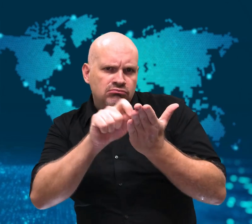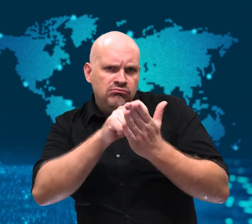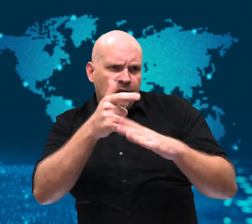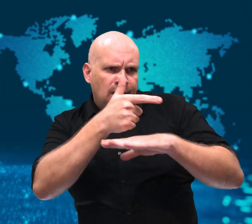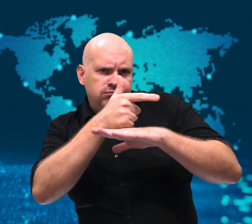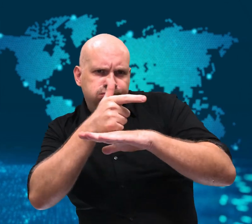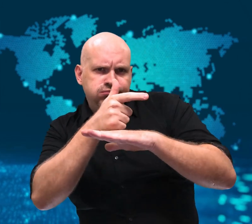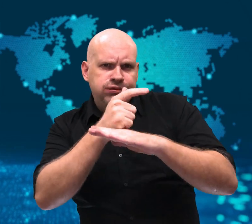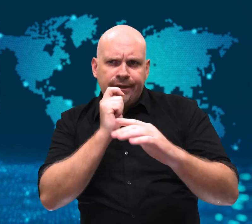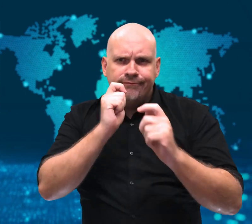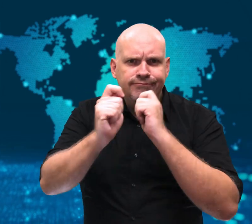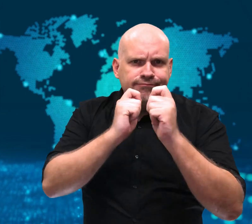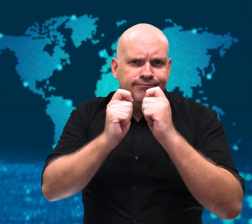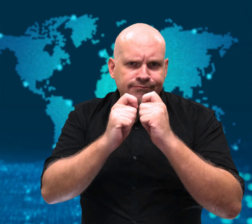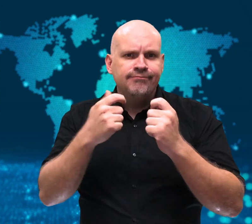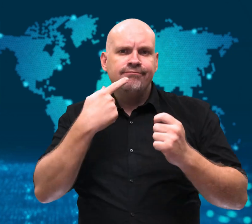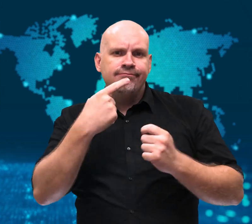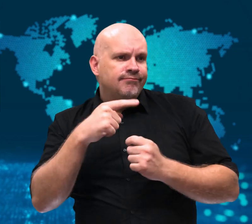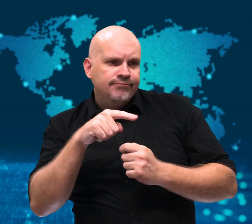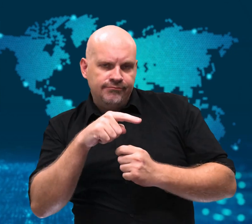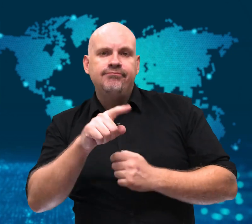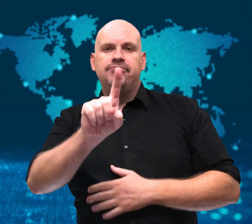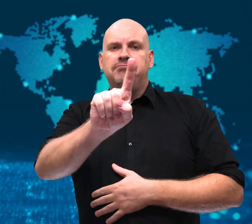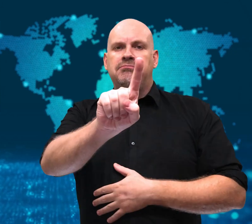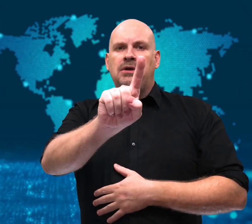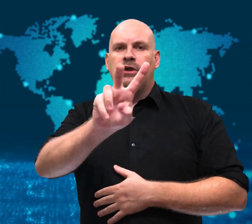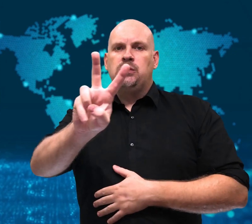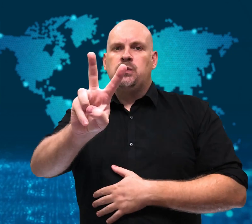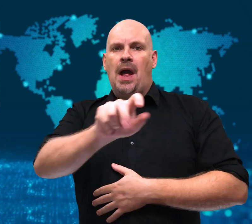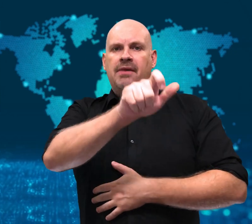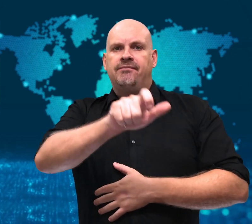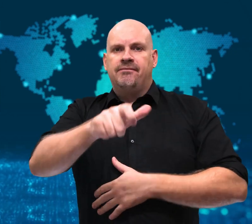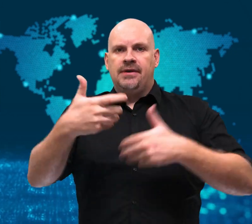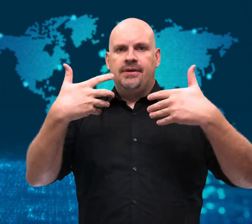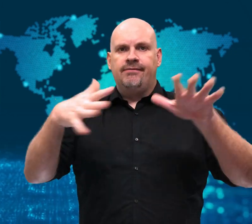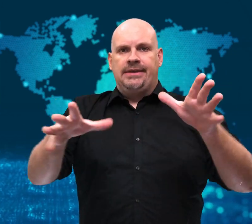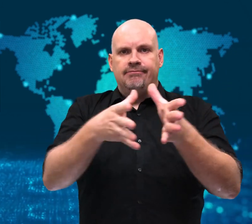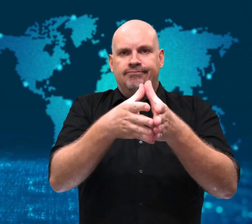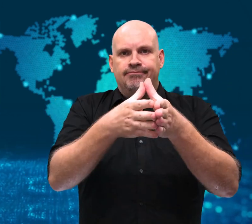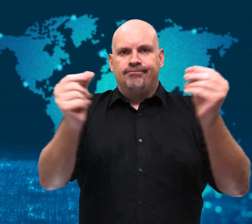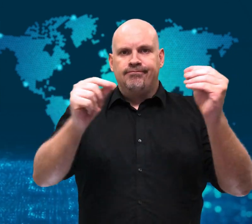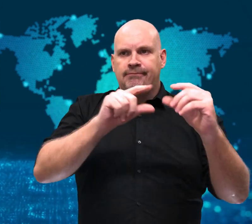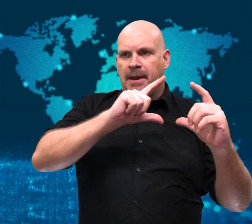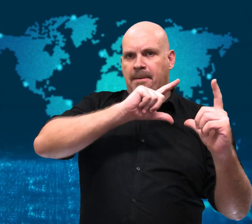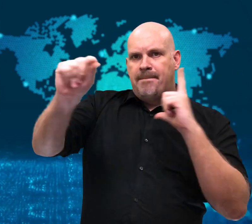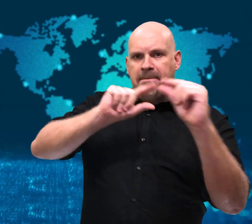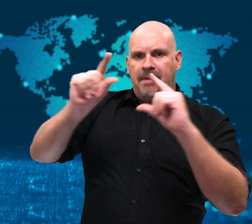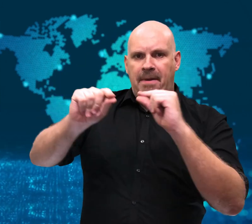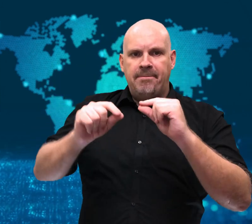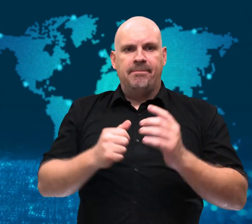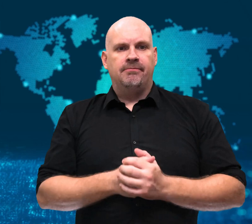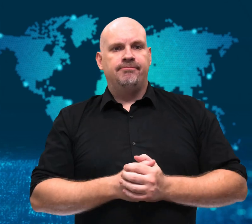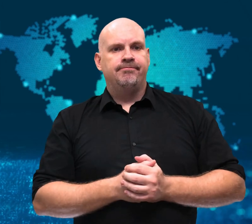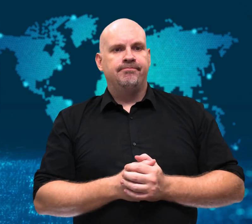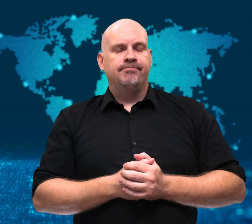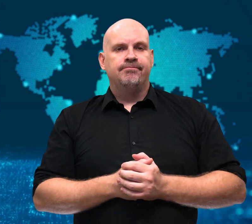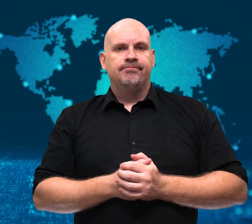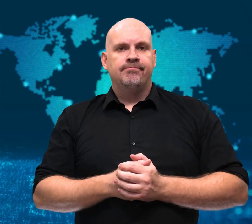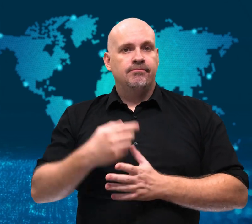one baseball journalist reported twelve had defected.